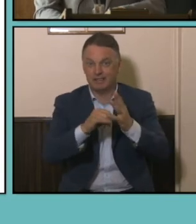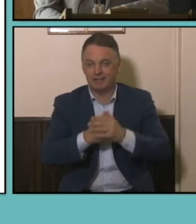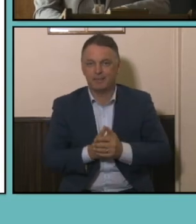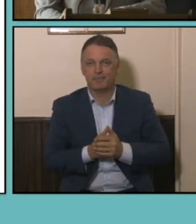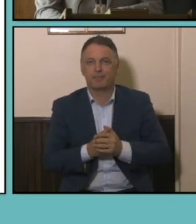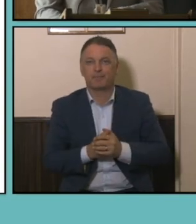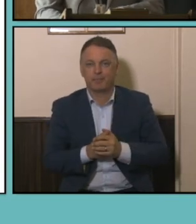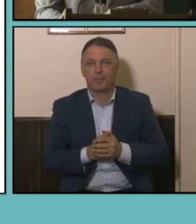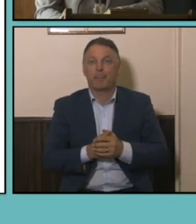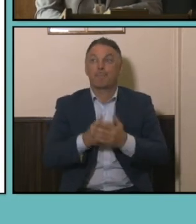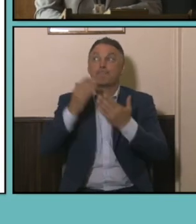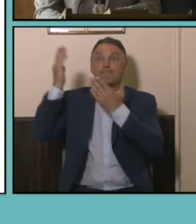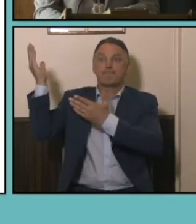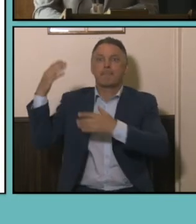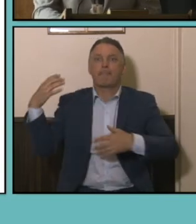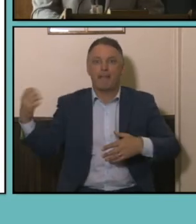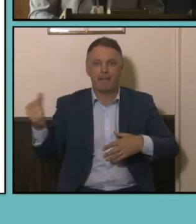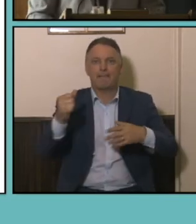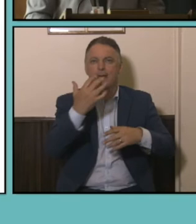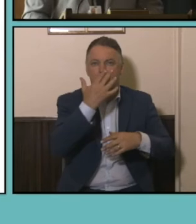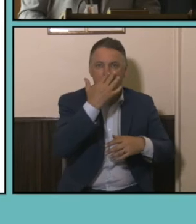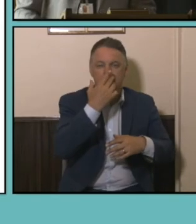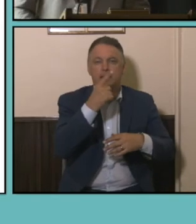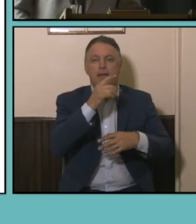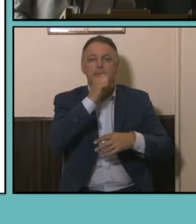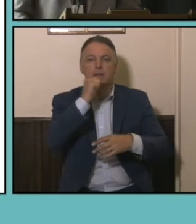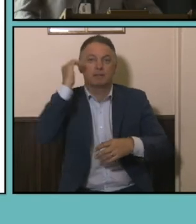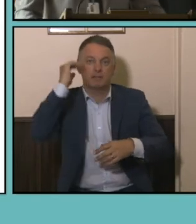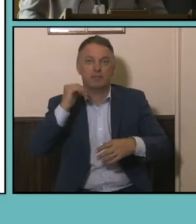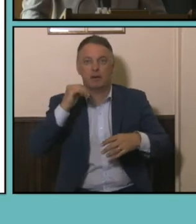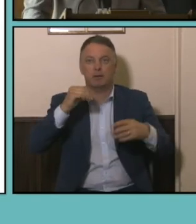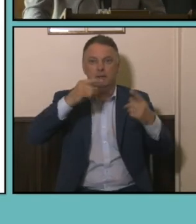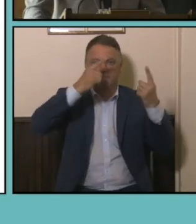people being broken down by age and sex. So the next three slides show how